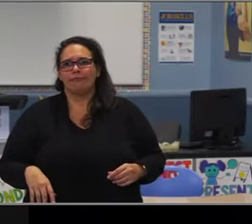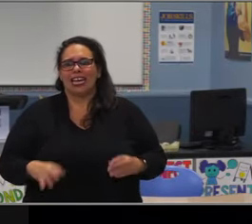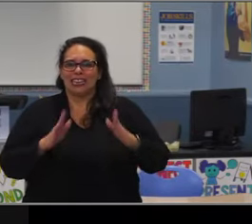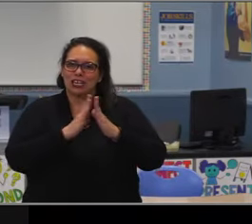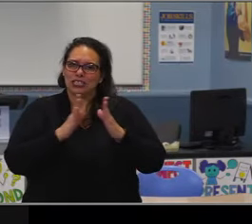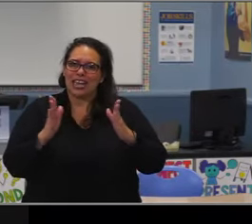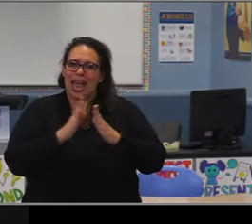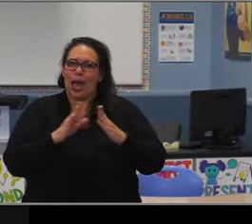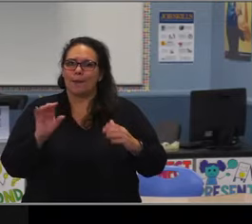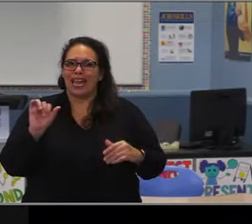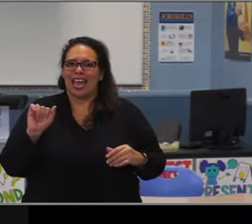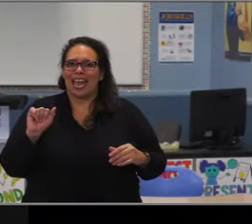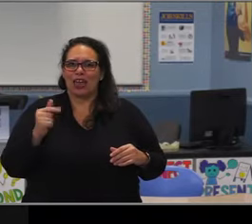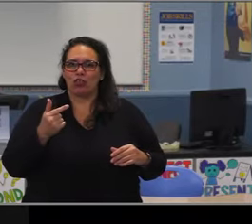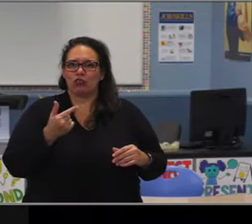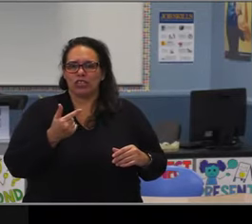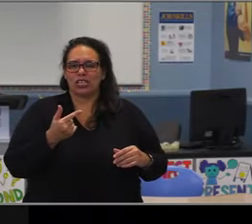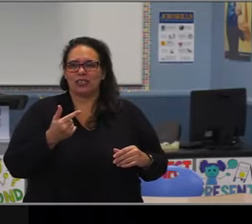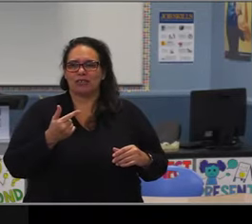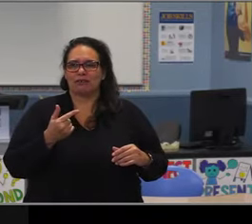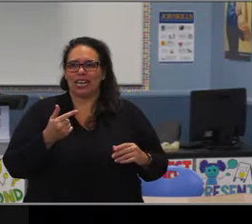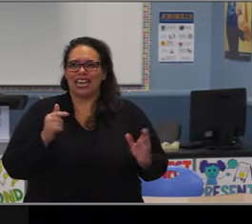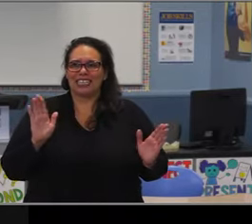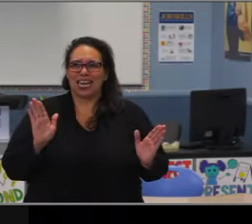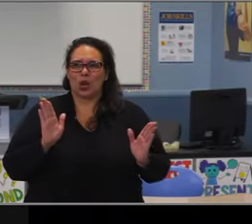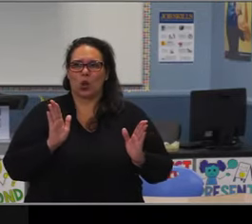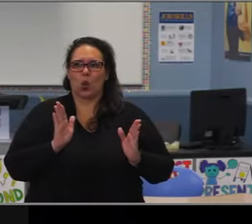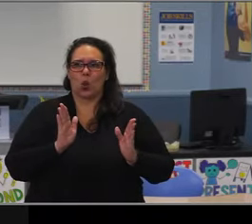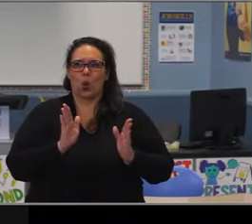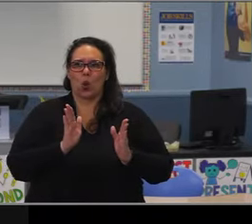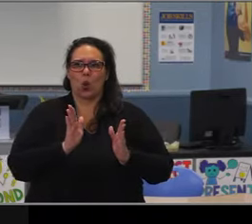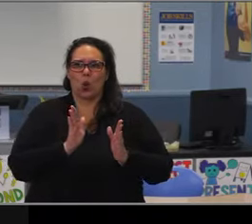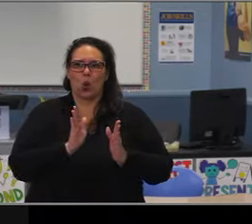of self-identified LatinX students to 58%.